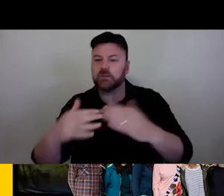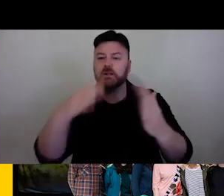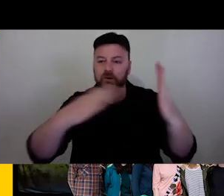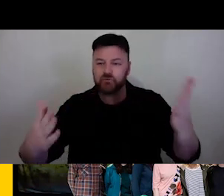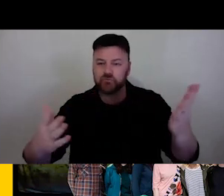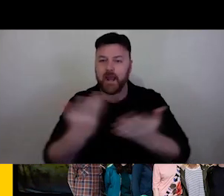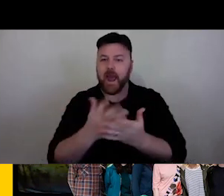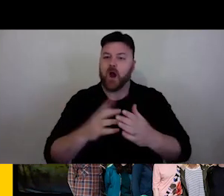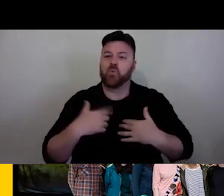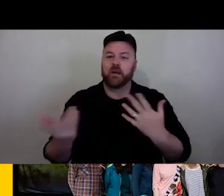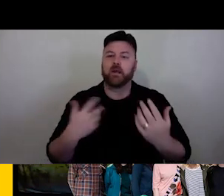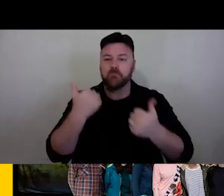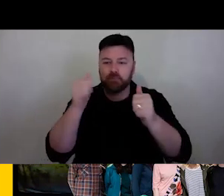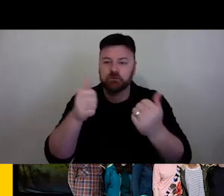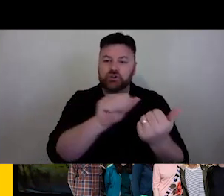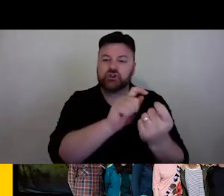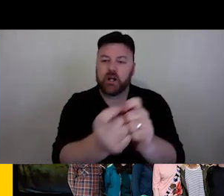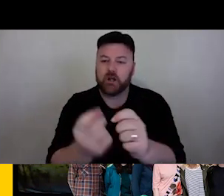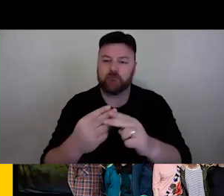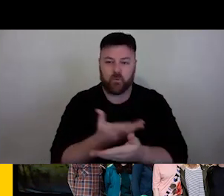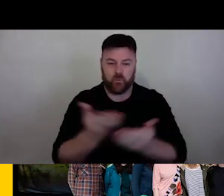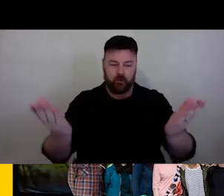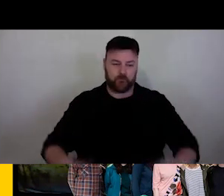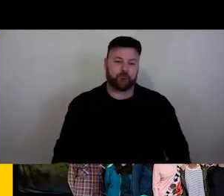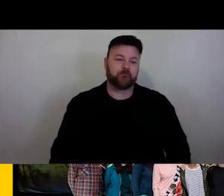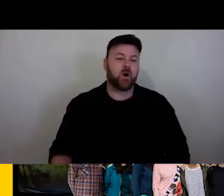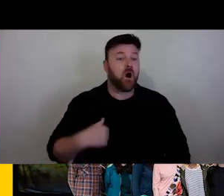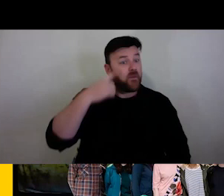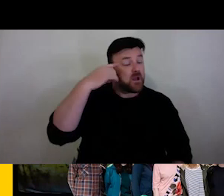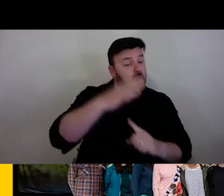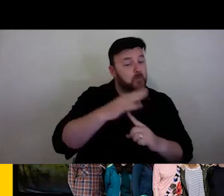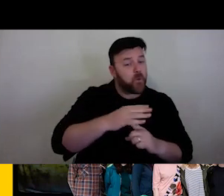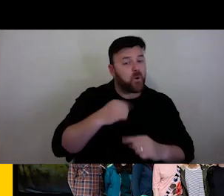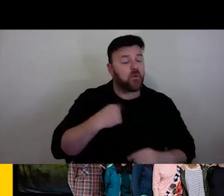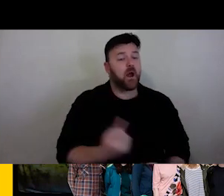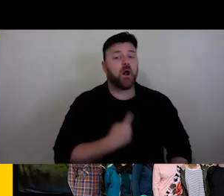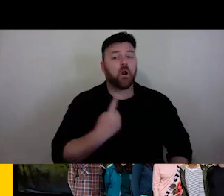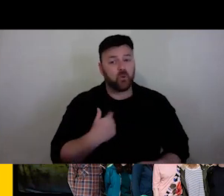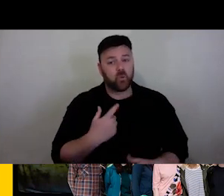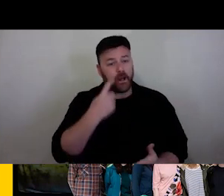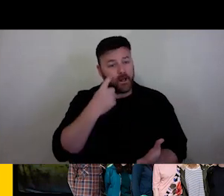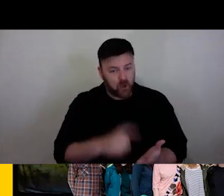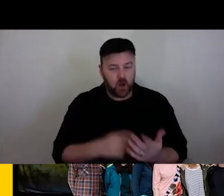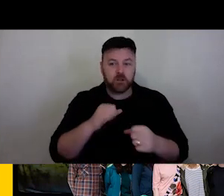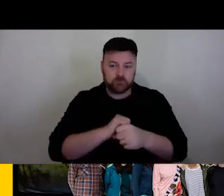It is really important, we think, of course, to acknowledge the global pandemic that we are all in.